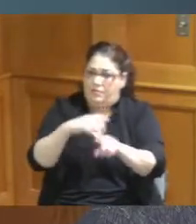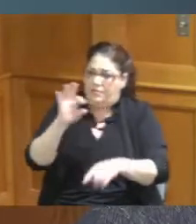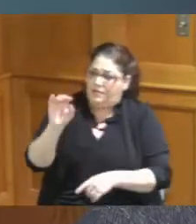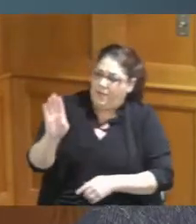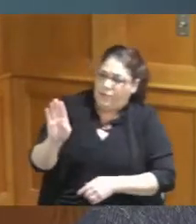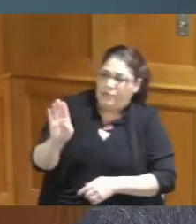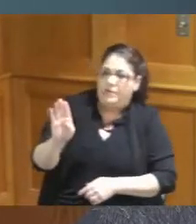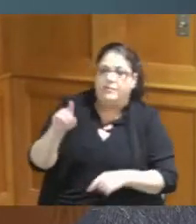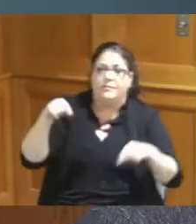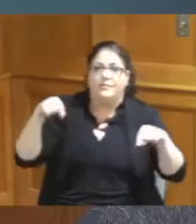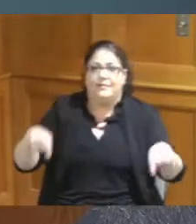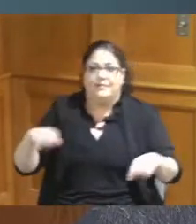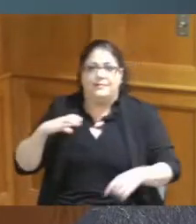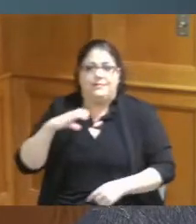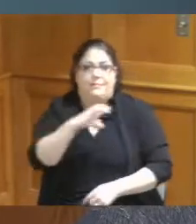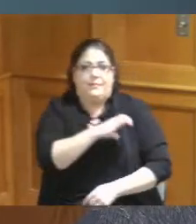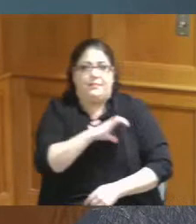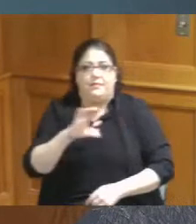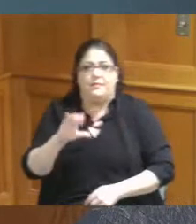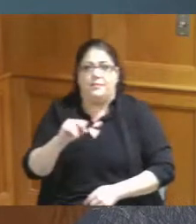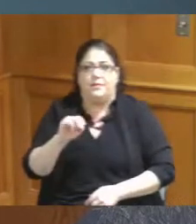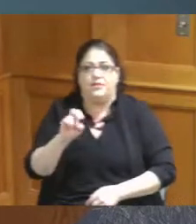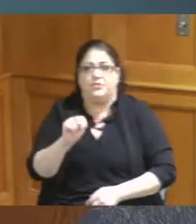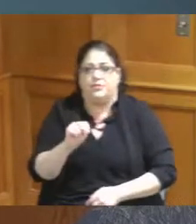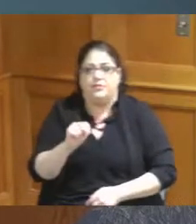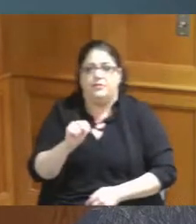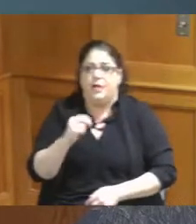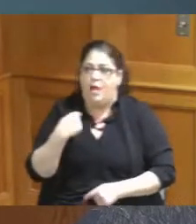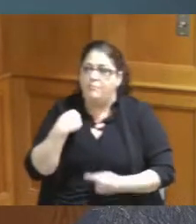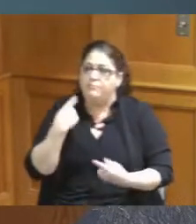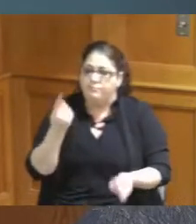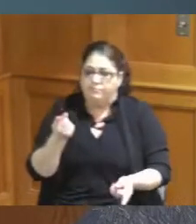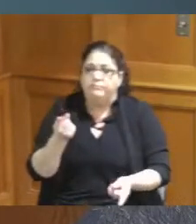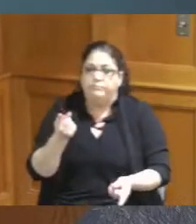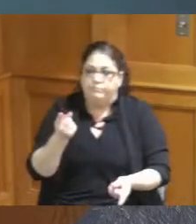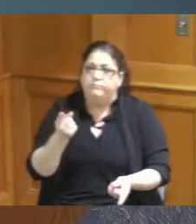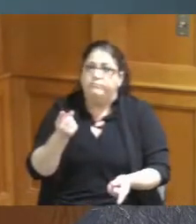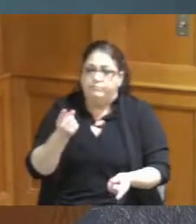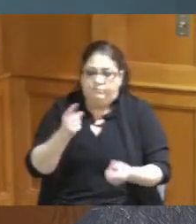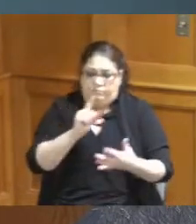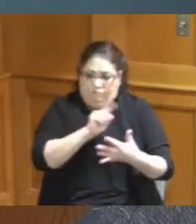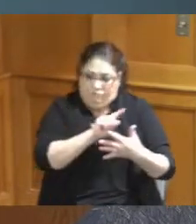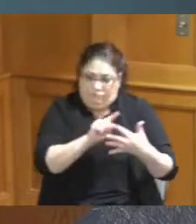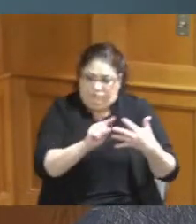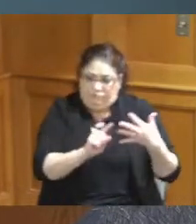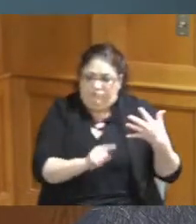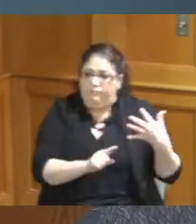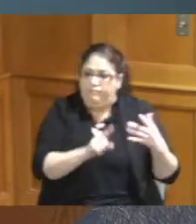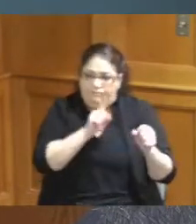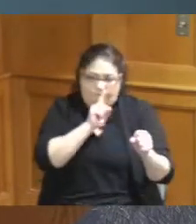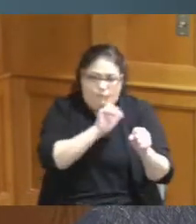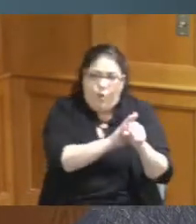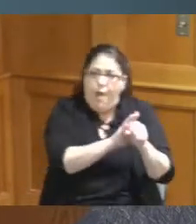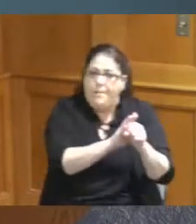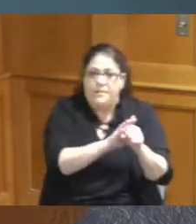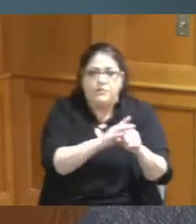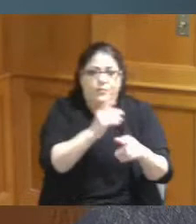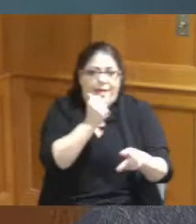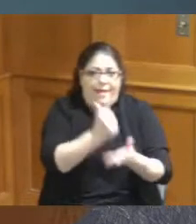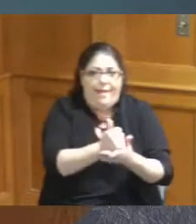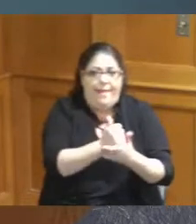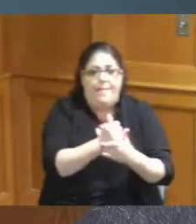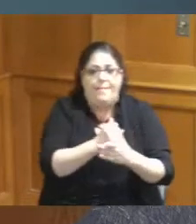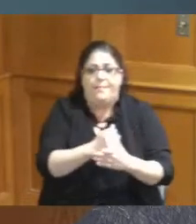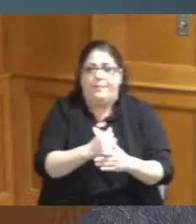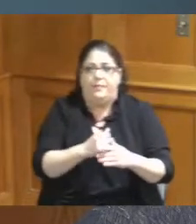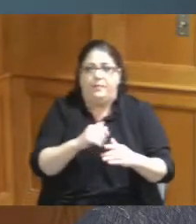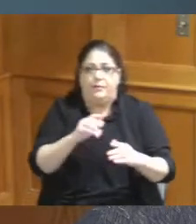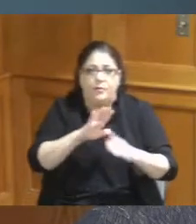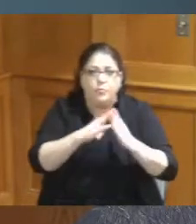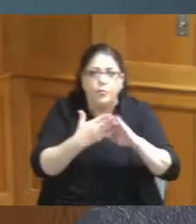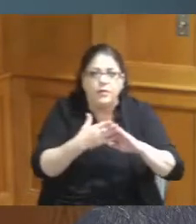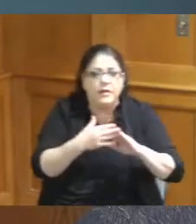Commission has been dedicated on a number of initiatives to close the gap to make sure that